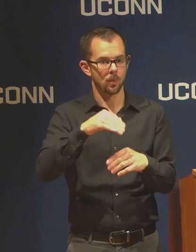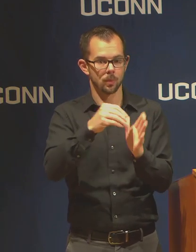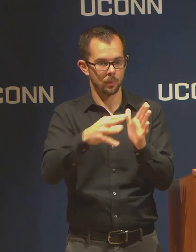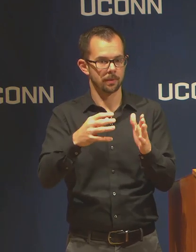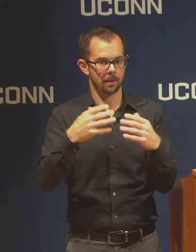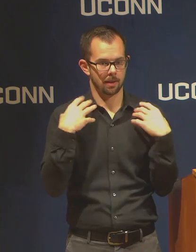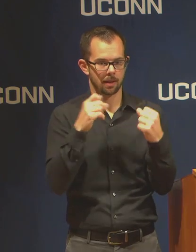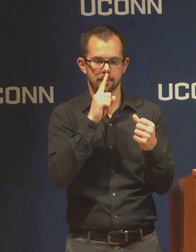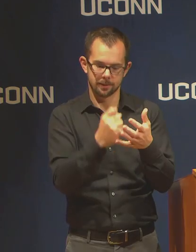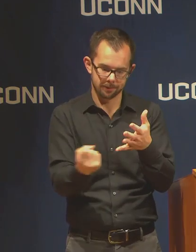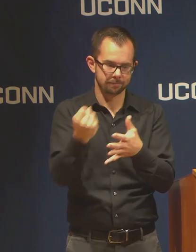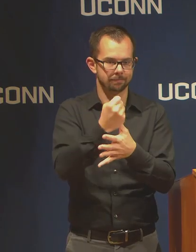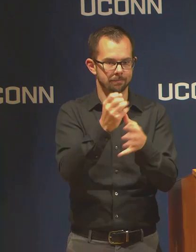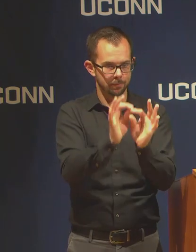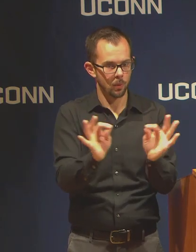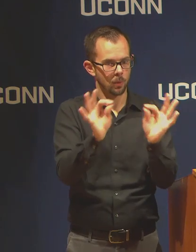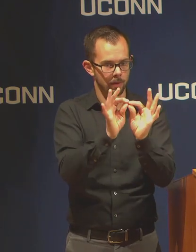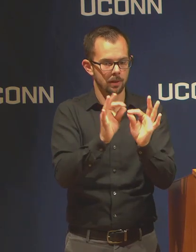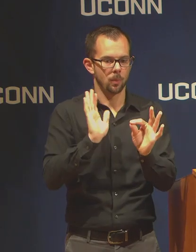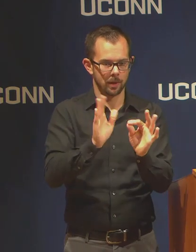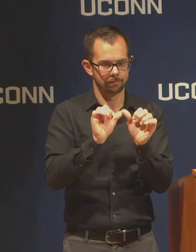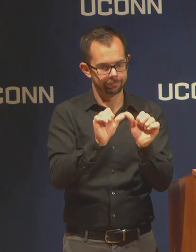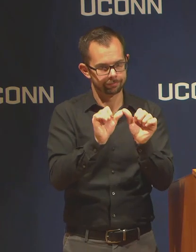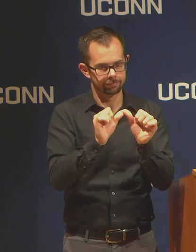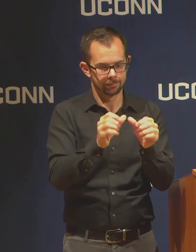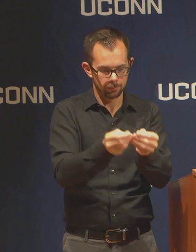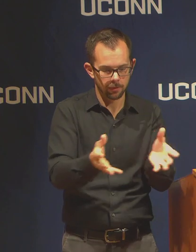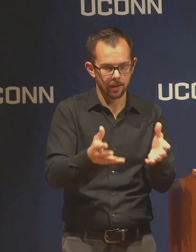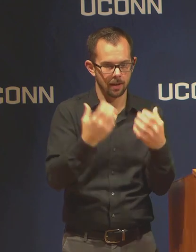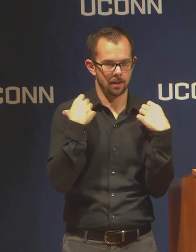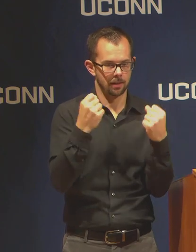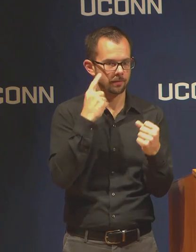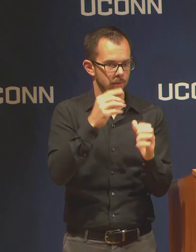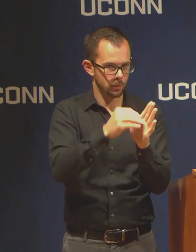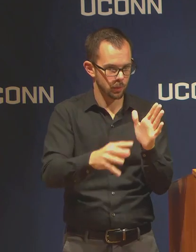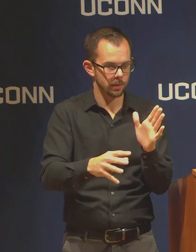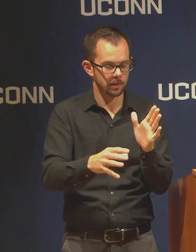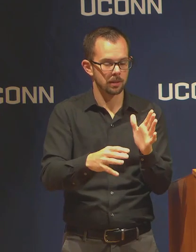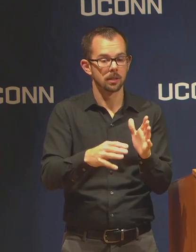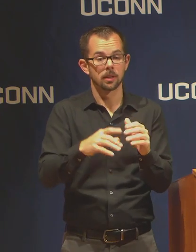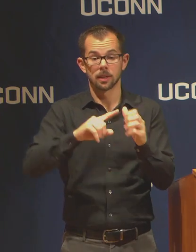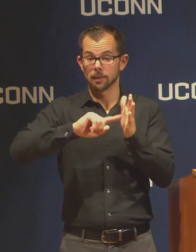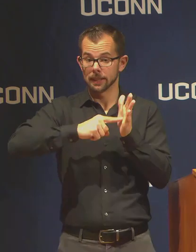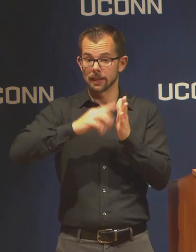healthcare for students virtually, then person to person